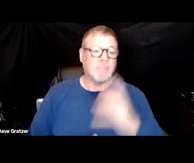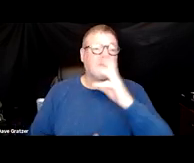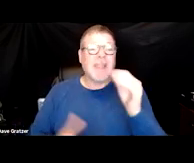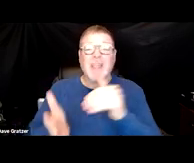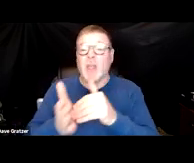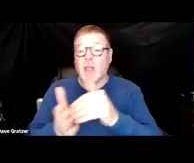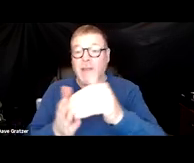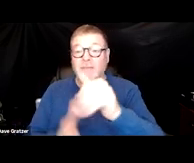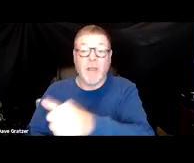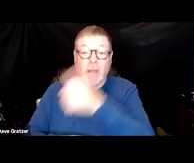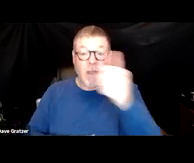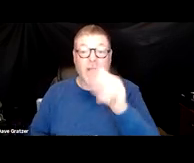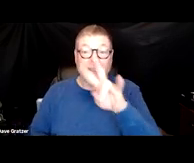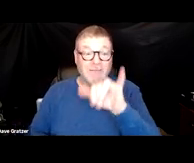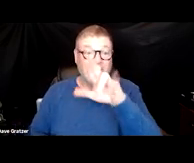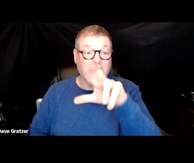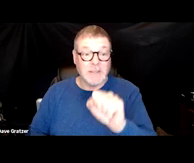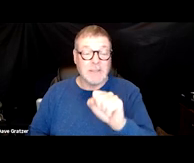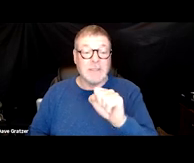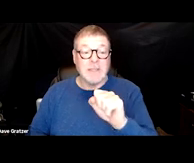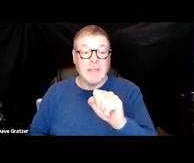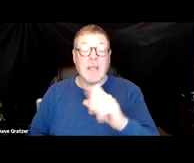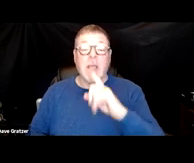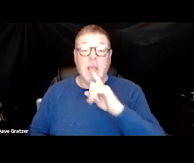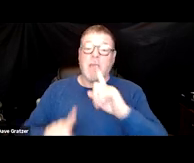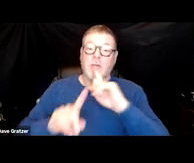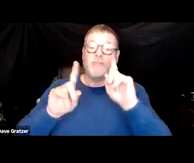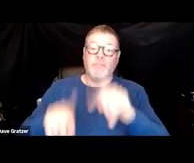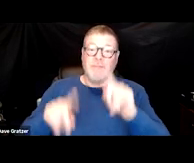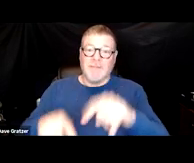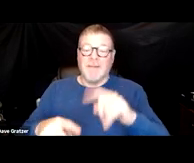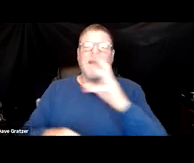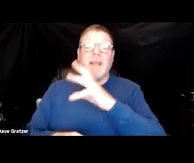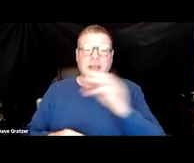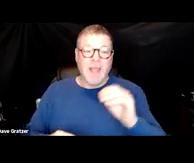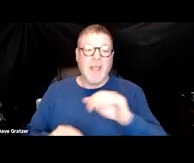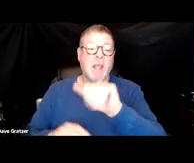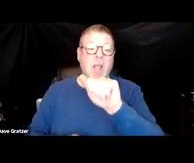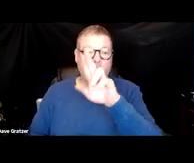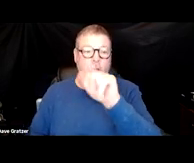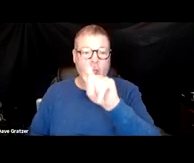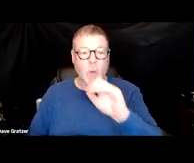other viruses are reactivated and also auto-antibodies.